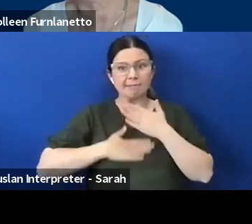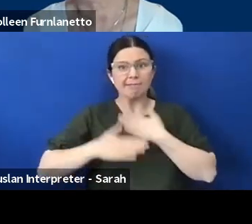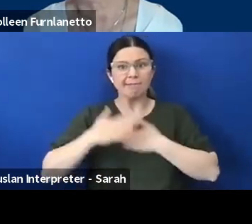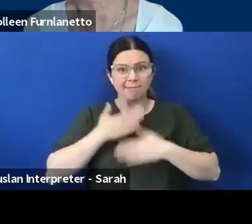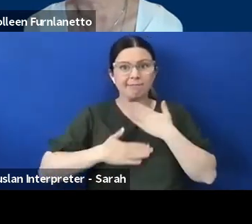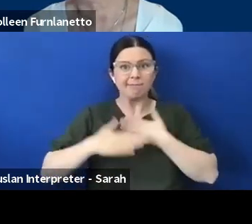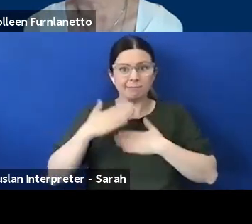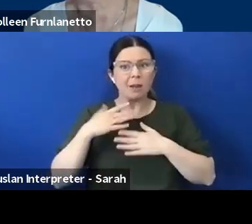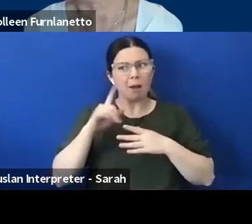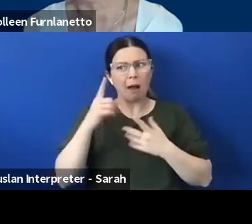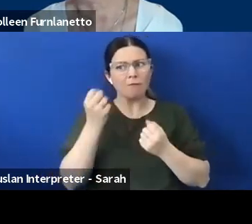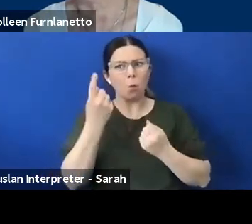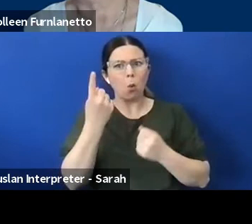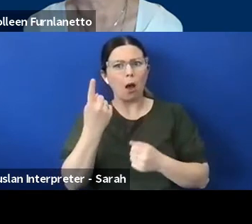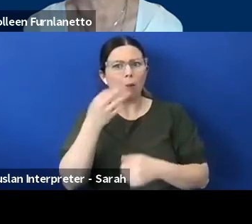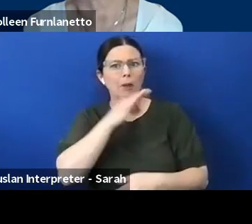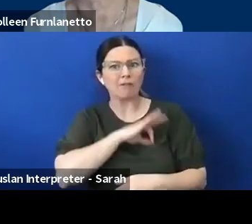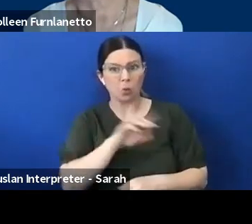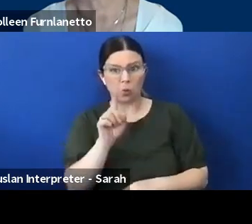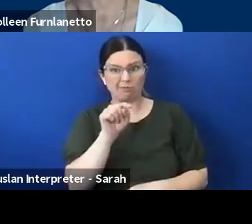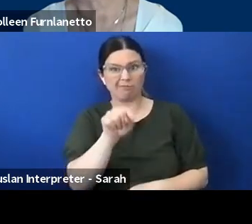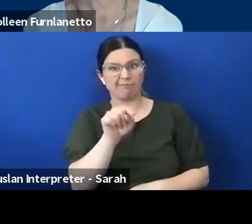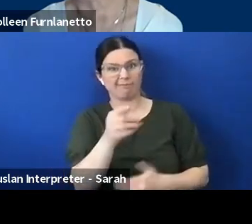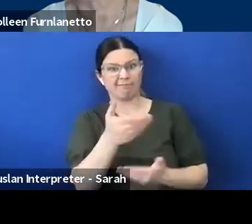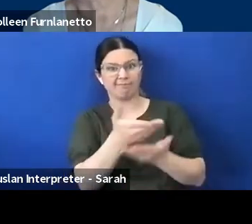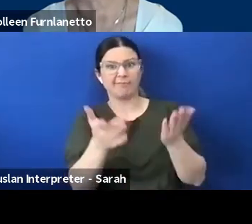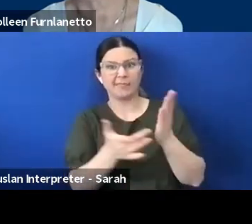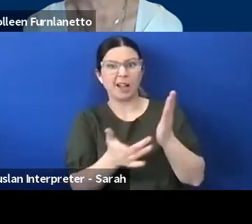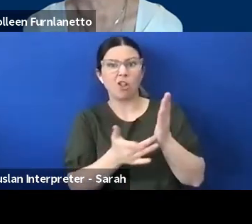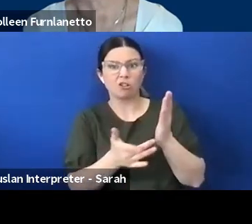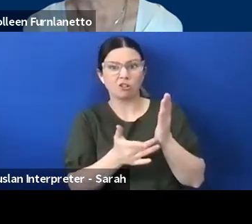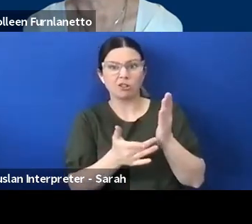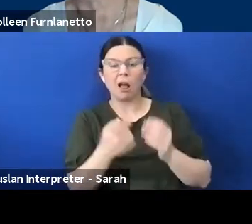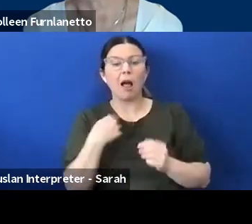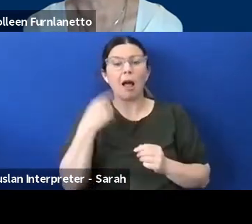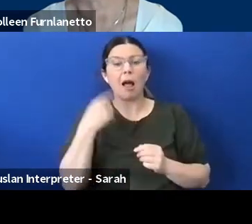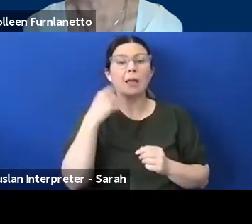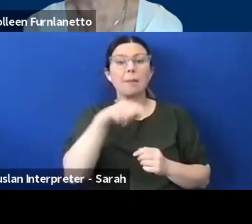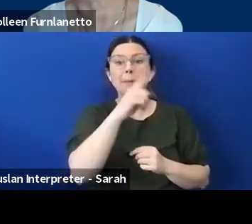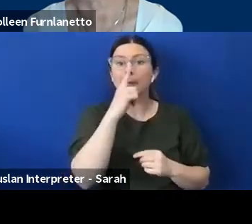it's going to be that and I think that the disabled community are incredibly well placed